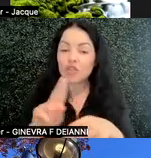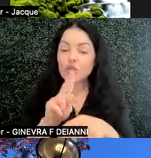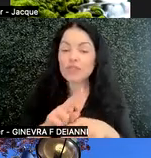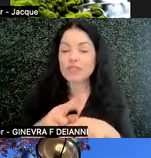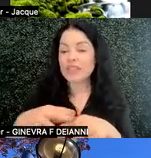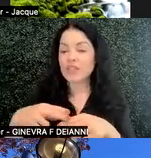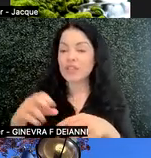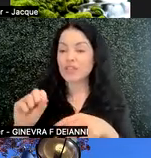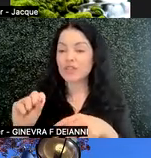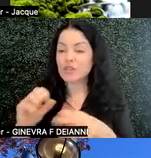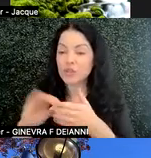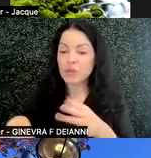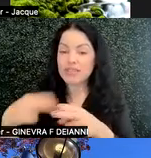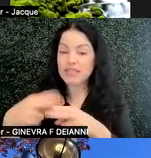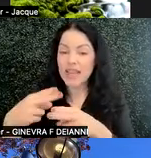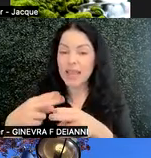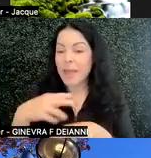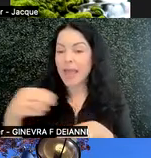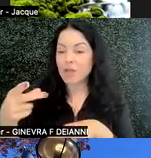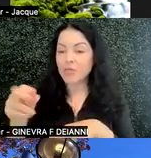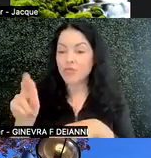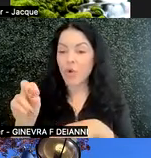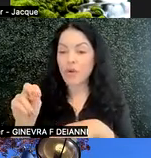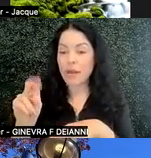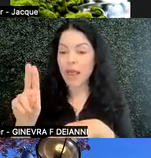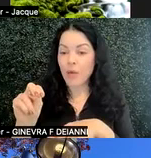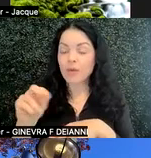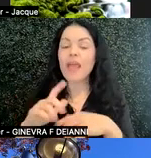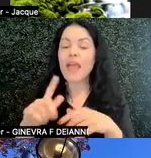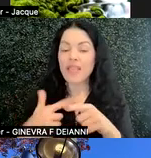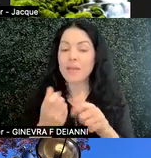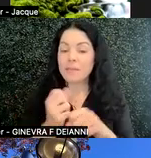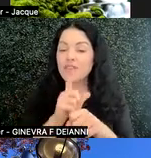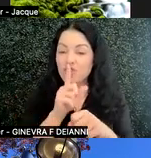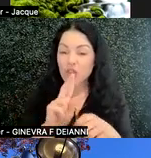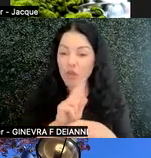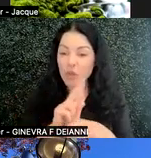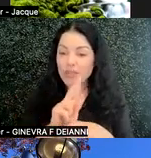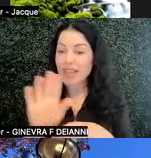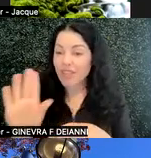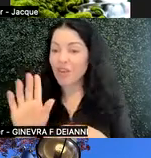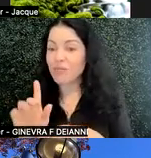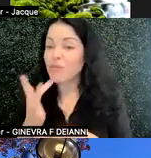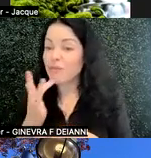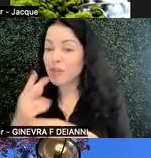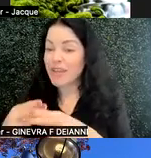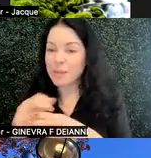and checking to make sure you're using the student's name that they actually go by, not just going by a roster that might be outdated.